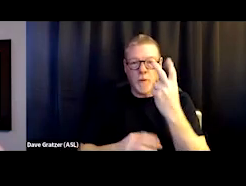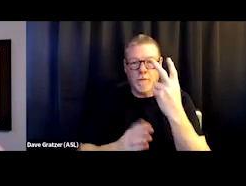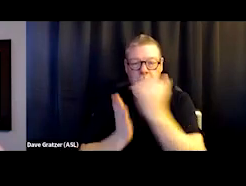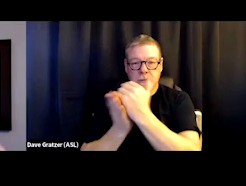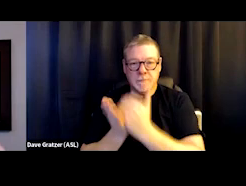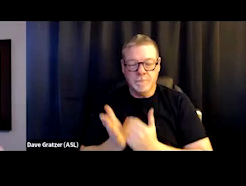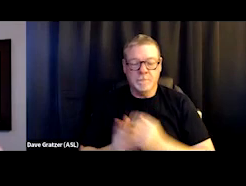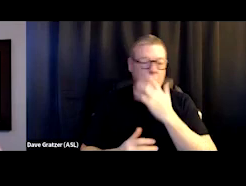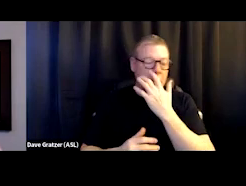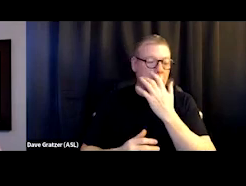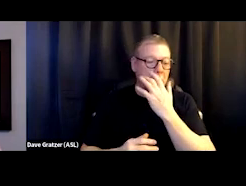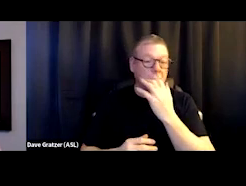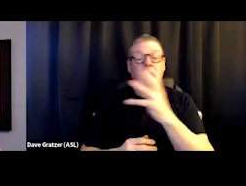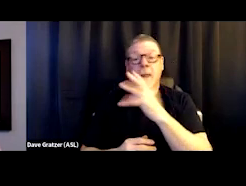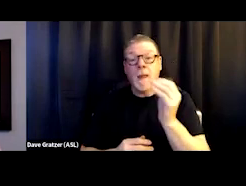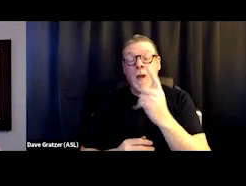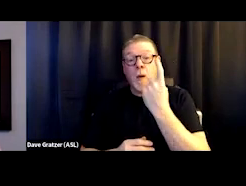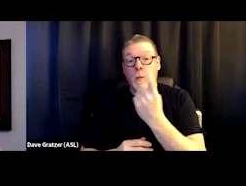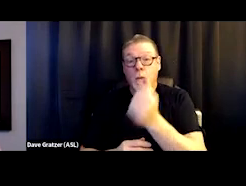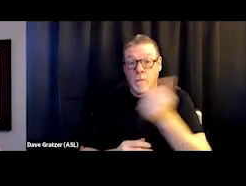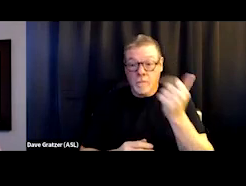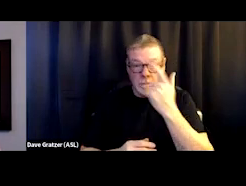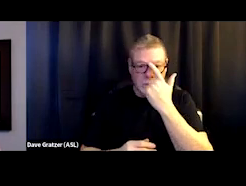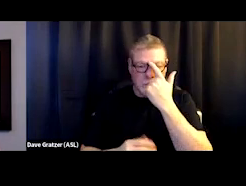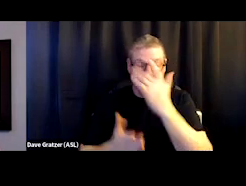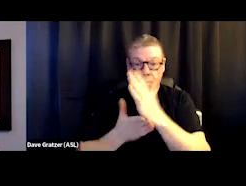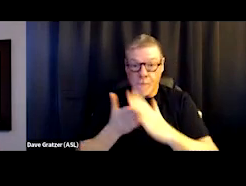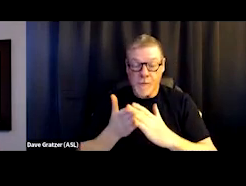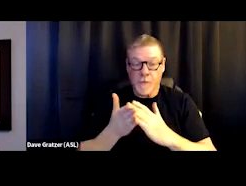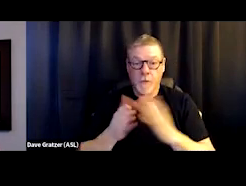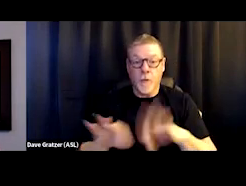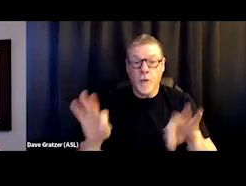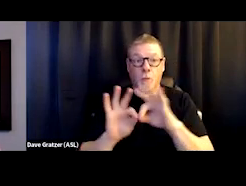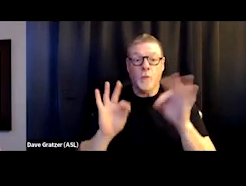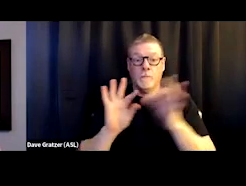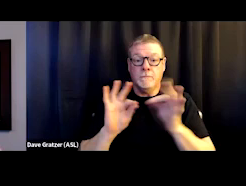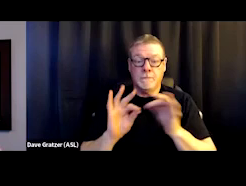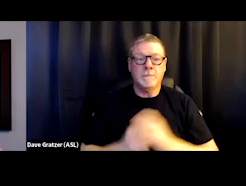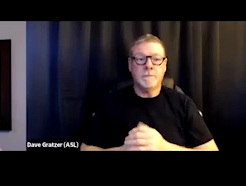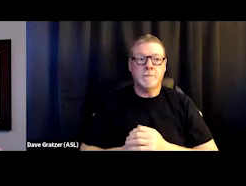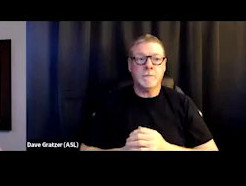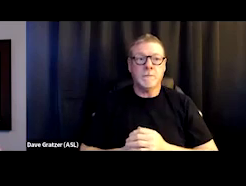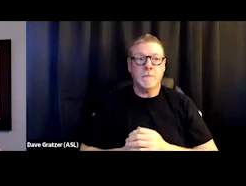And one of the other pieces worth mentioning is when we, and I'll show you a little bit more